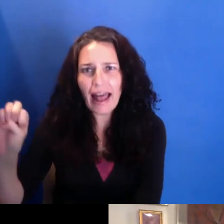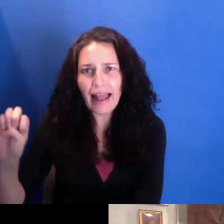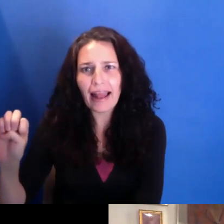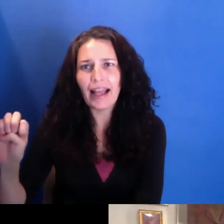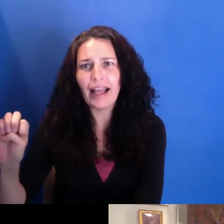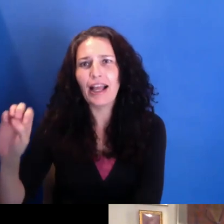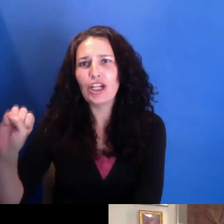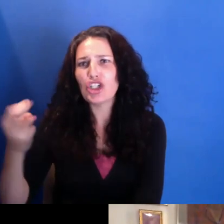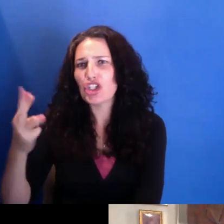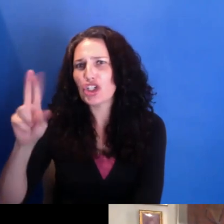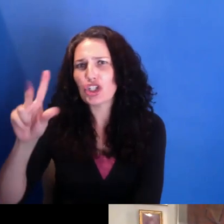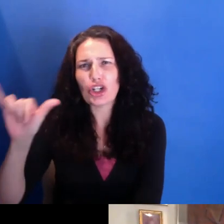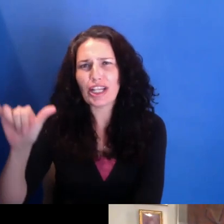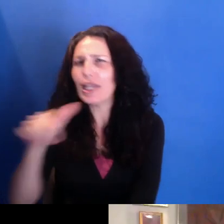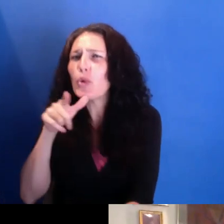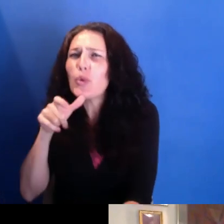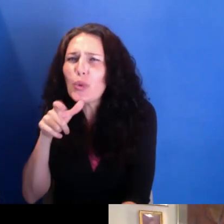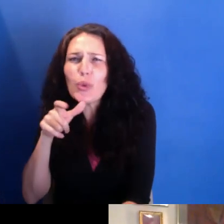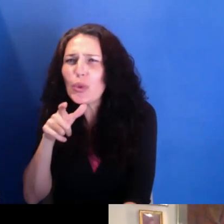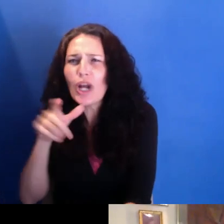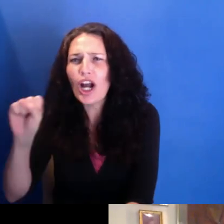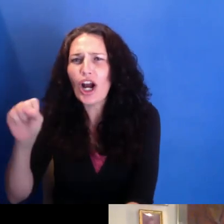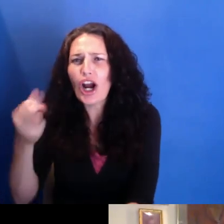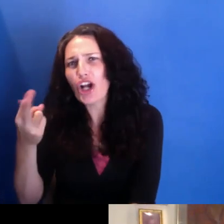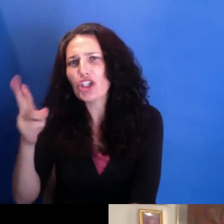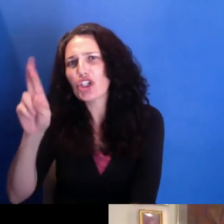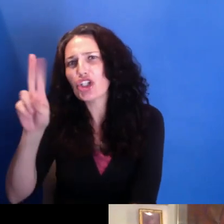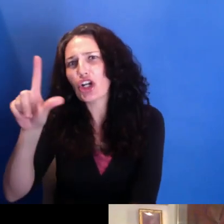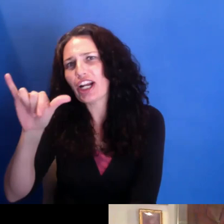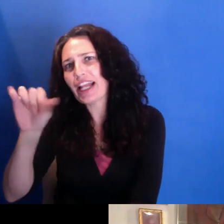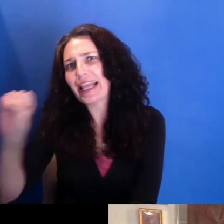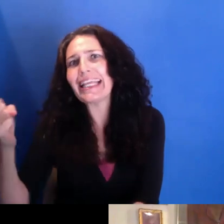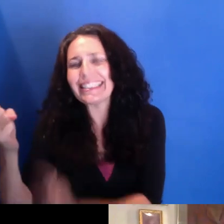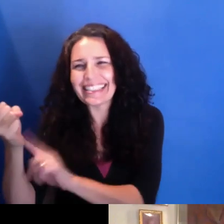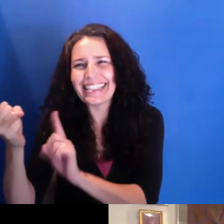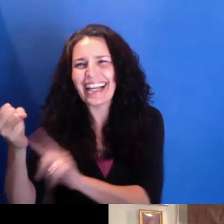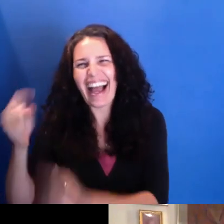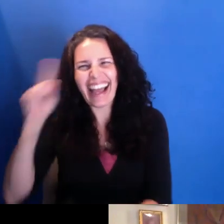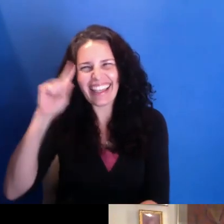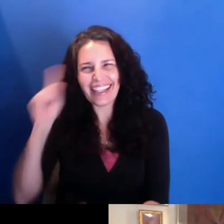And I-- I actually have known you since you were probably like 21 or 22.